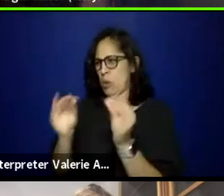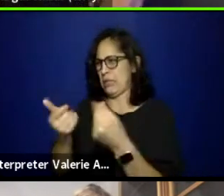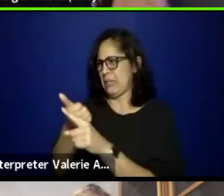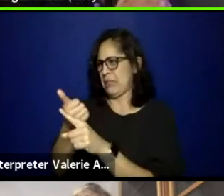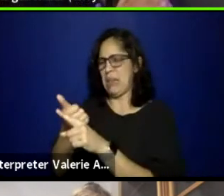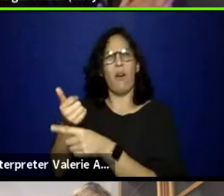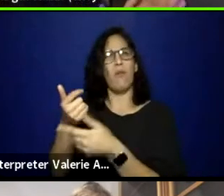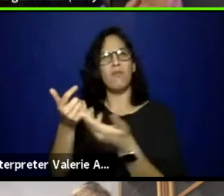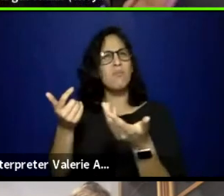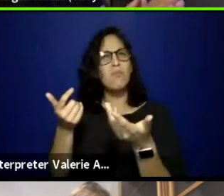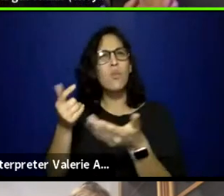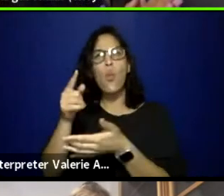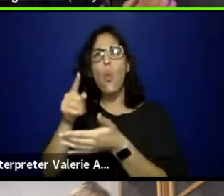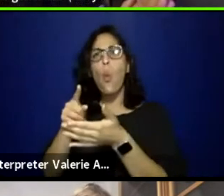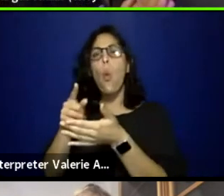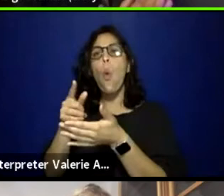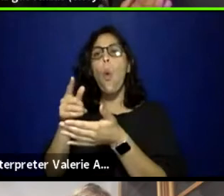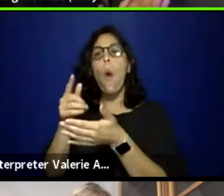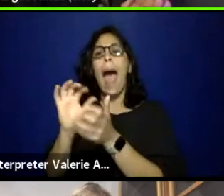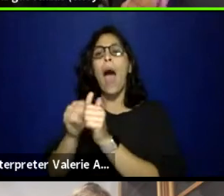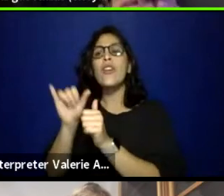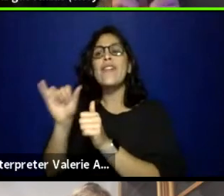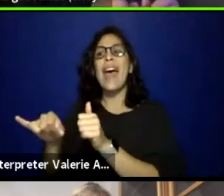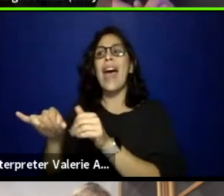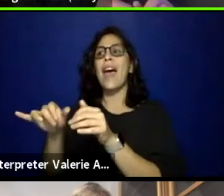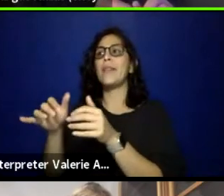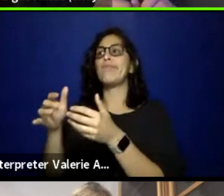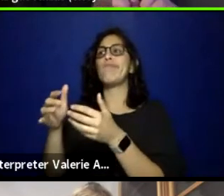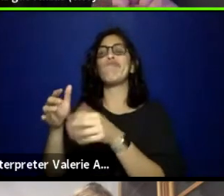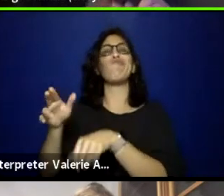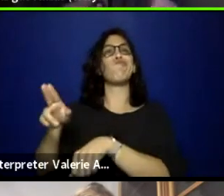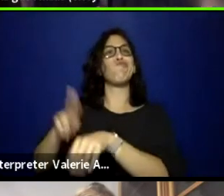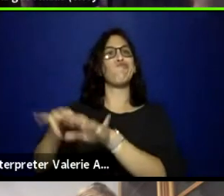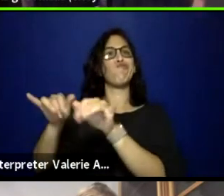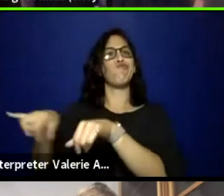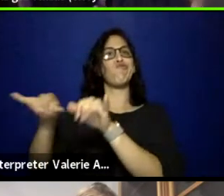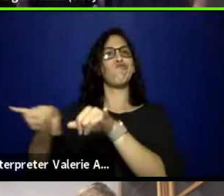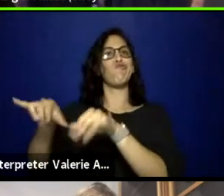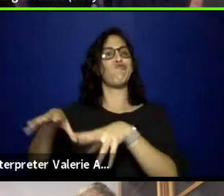to craft and create that culture and to have made it stand that long?